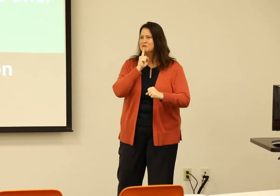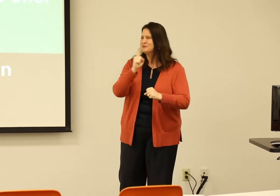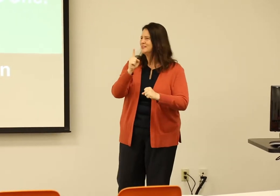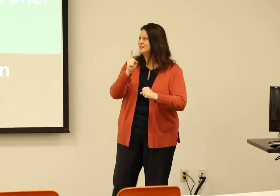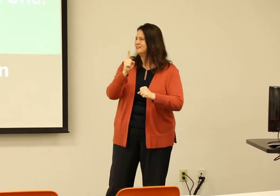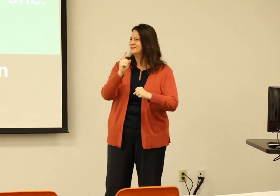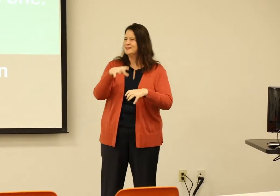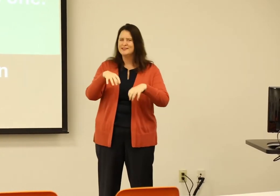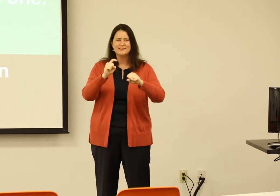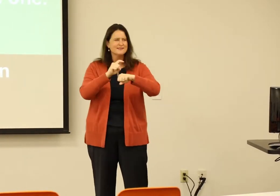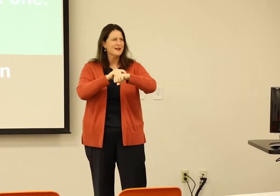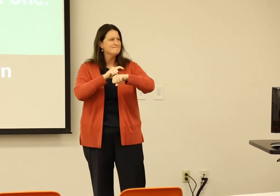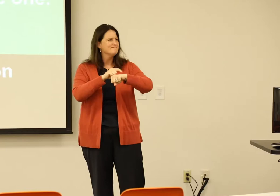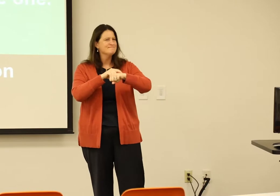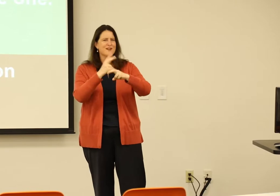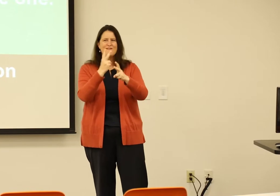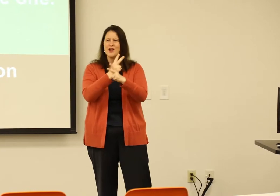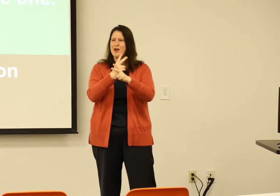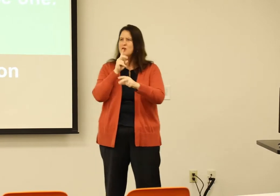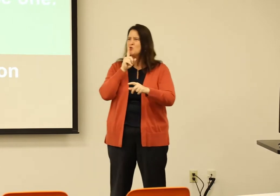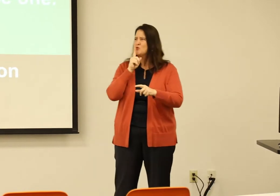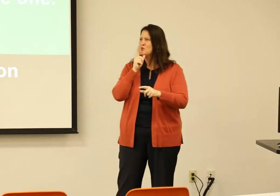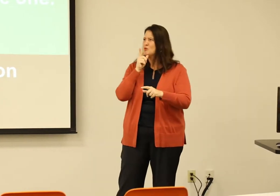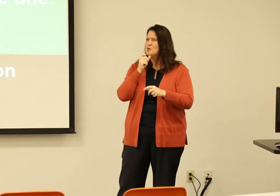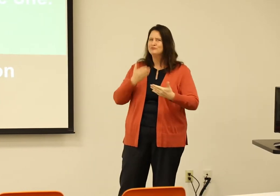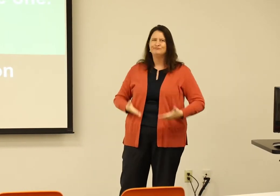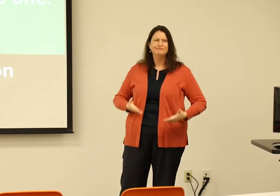that have come to me over the years. It's really taken me some time